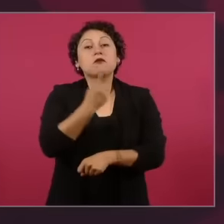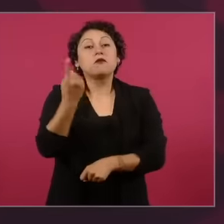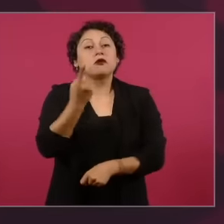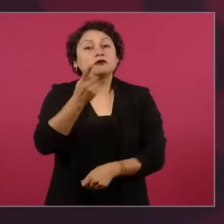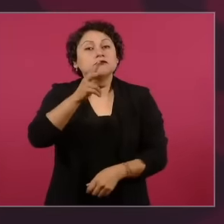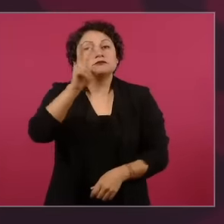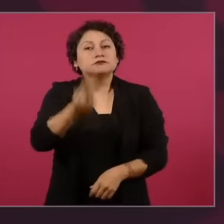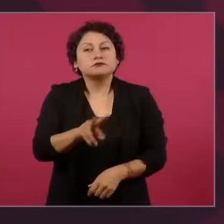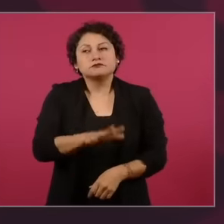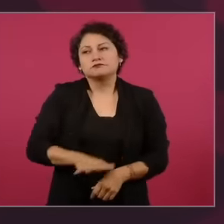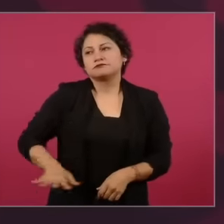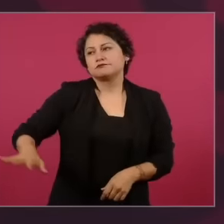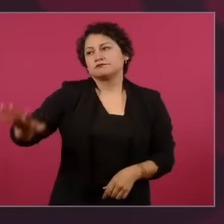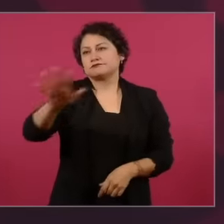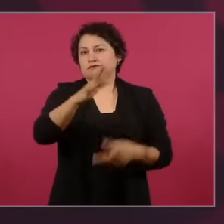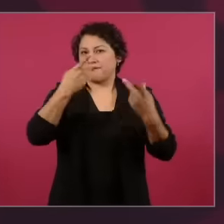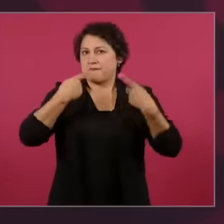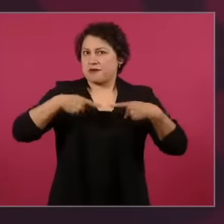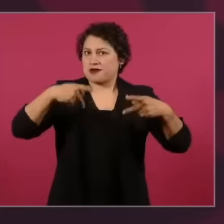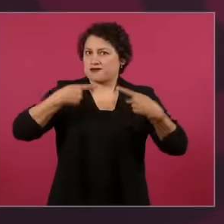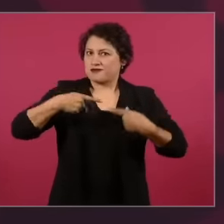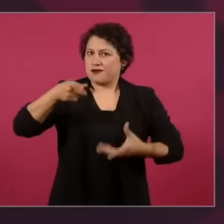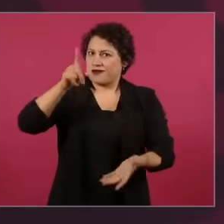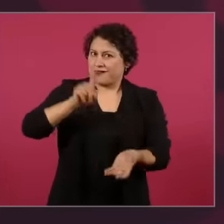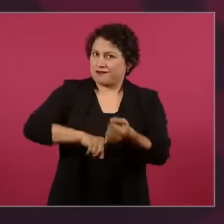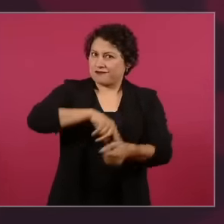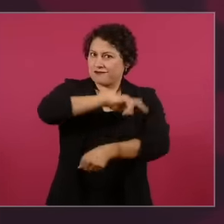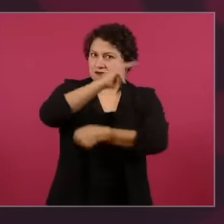wise,